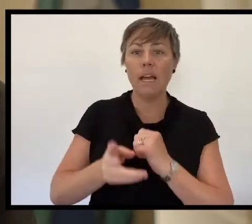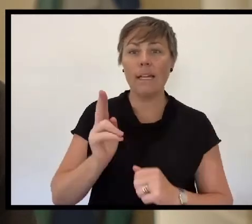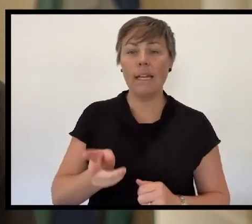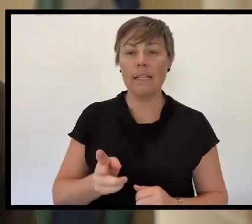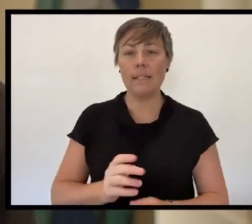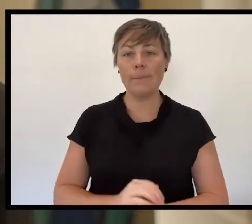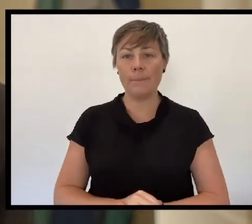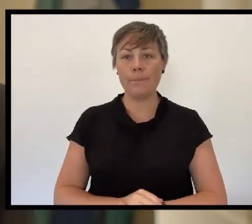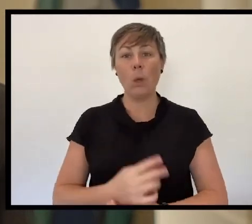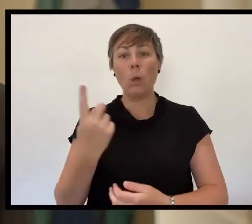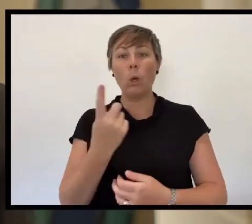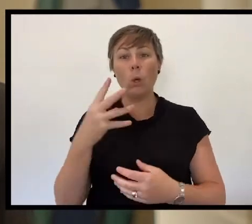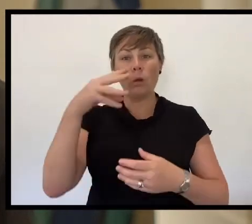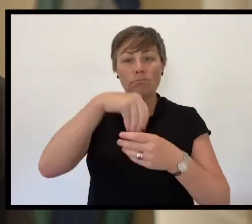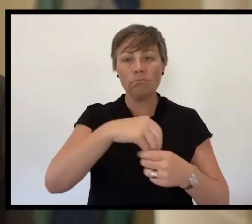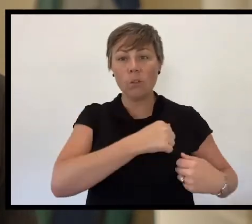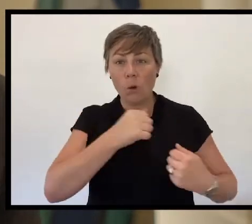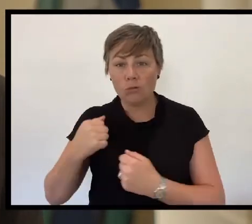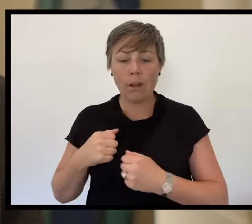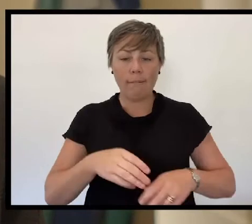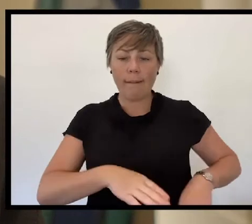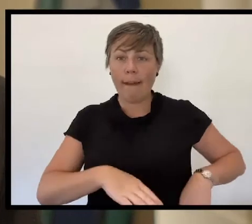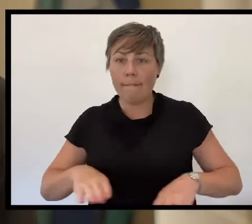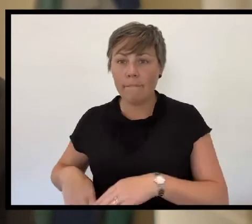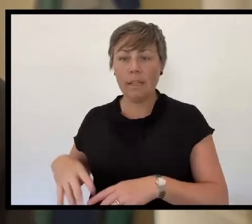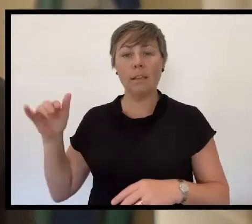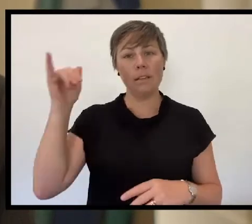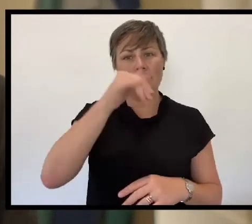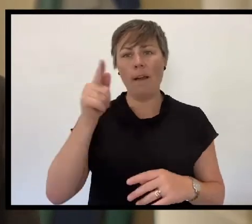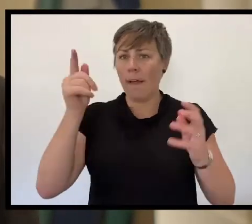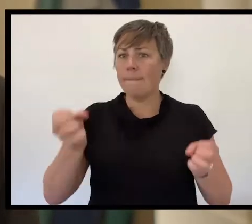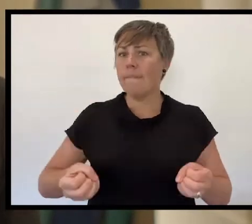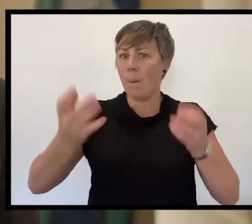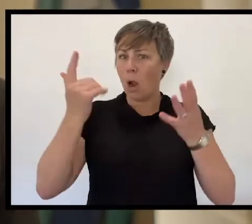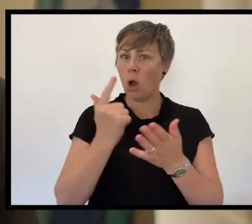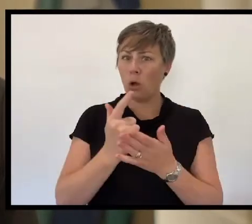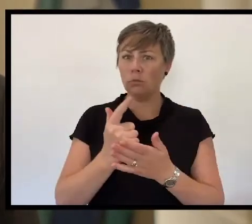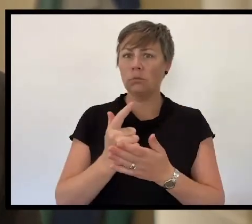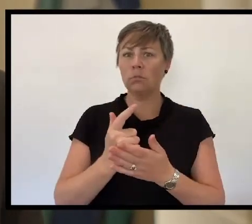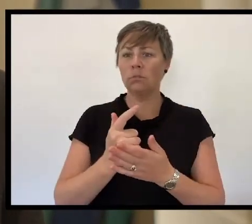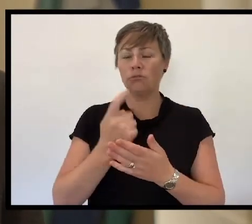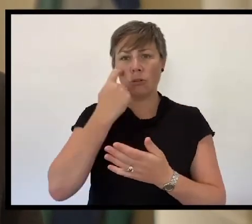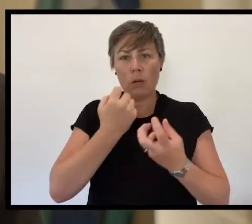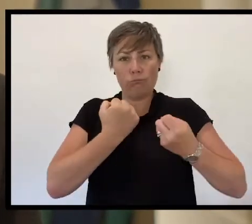have made those and many other sacrifices to deliver peace, to keep us safe,